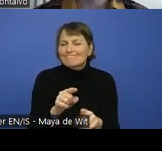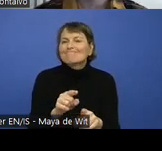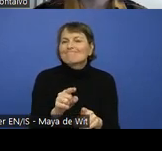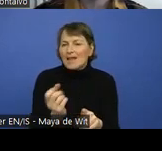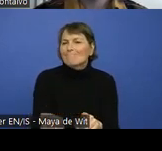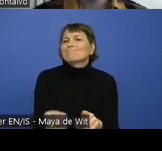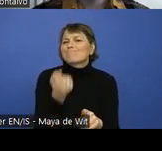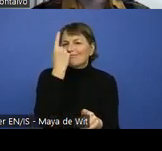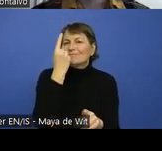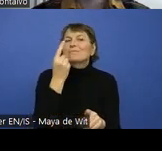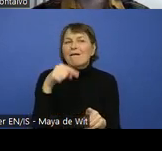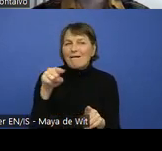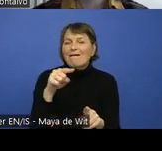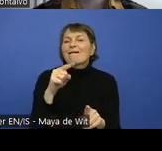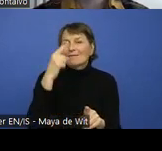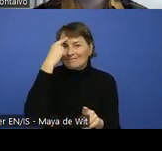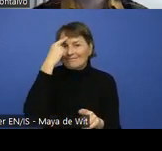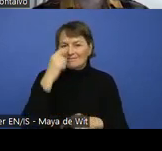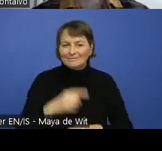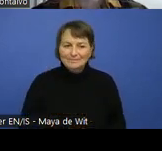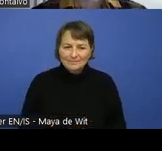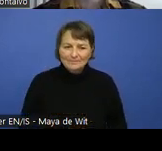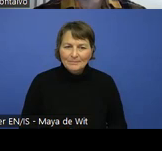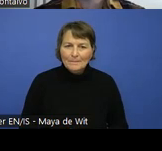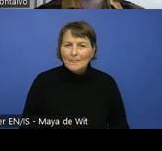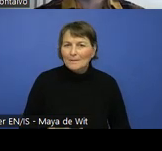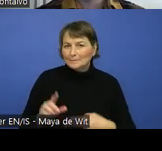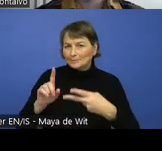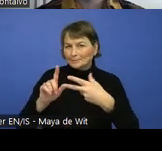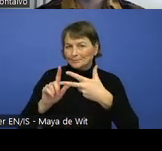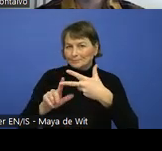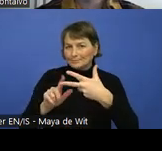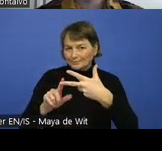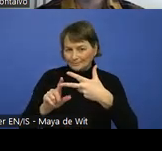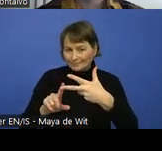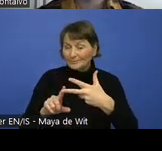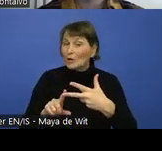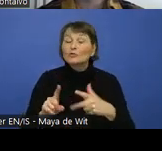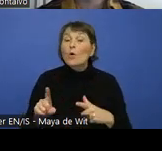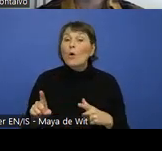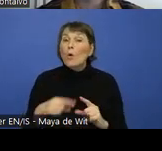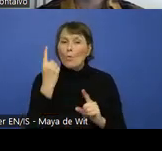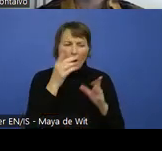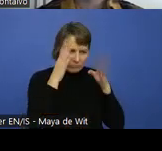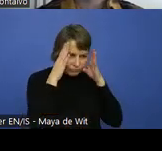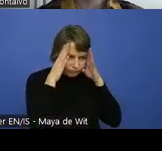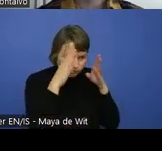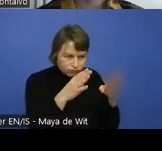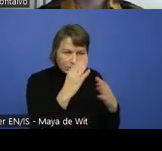on people. Cover all disabilities is something that sometimes can be challenging.